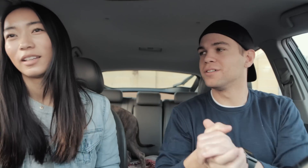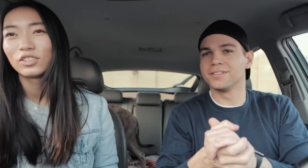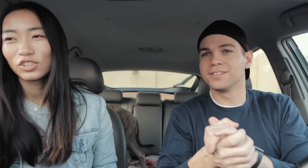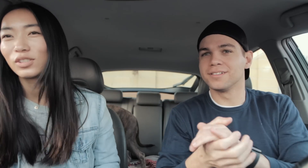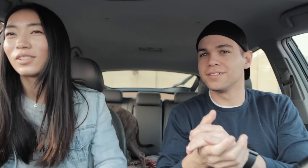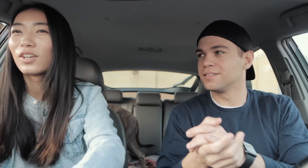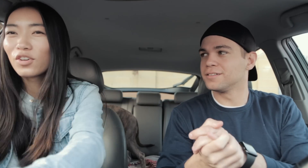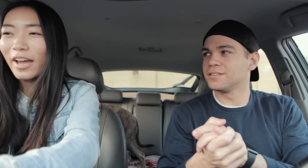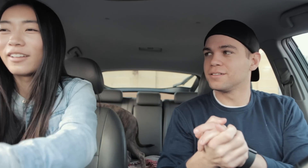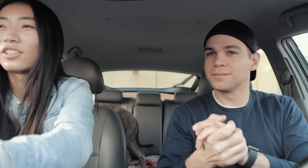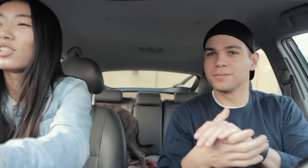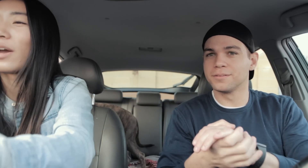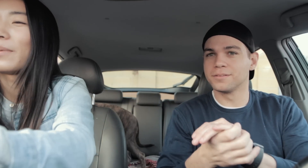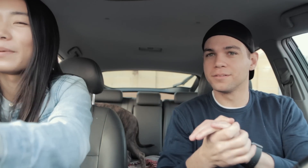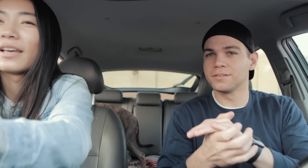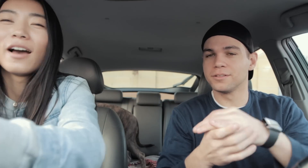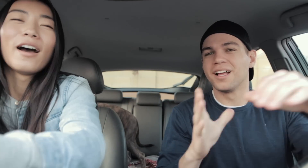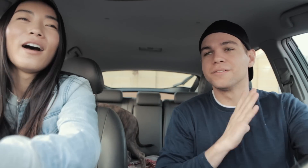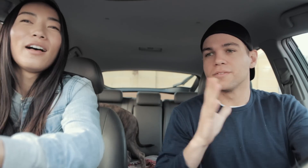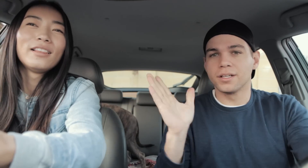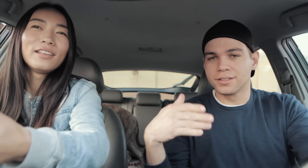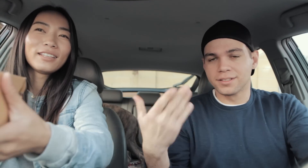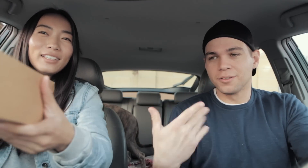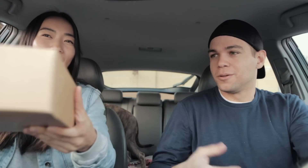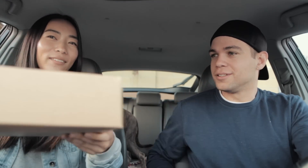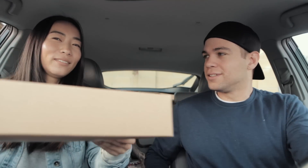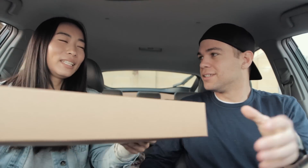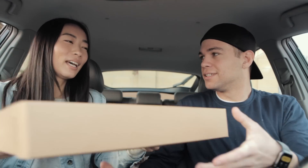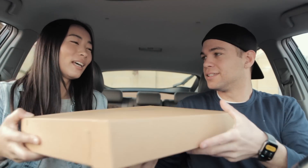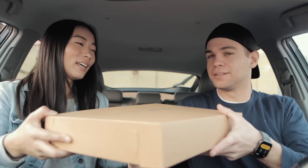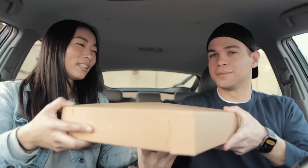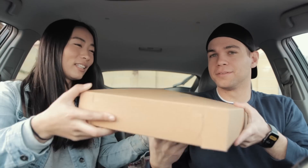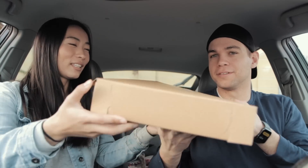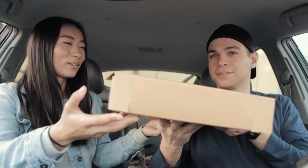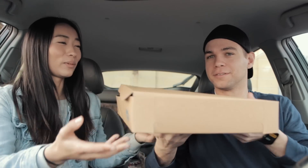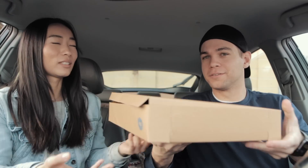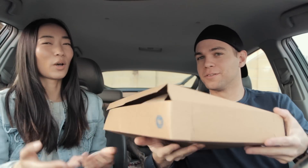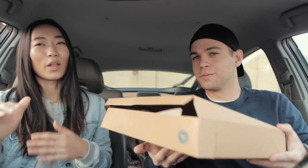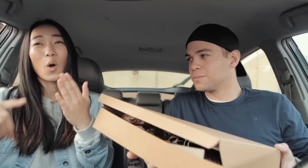E: okay, she's crying a lot. She's a cry baby E: look at what we got *whining*